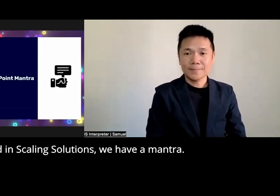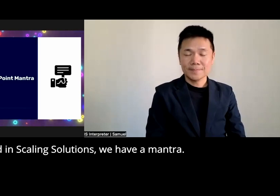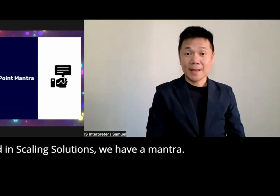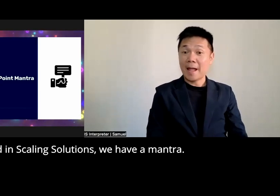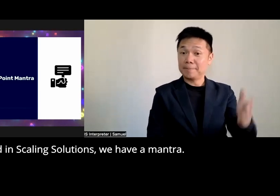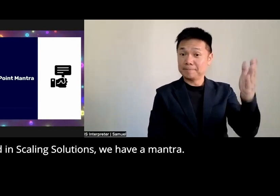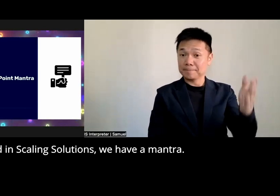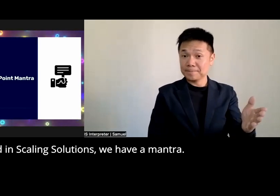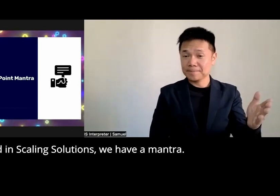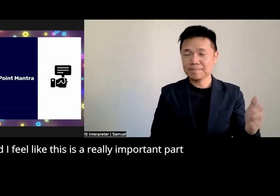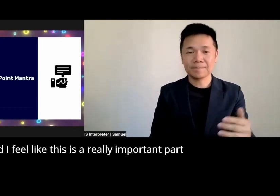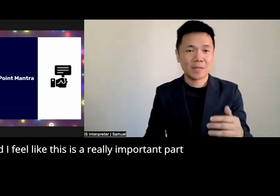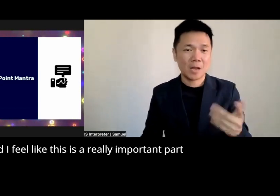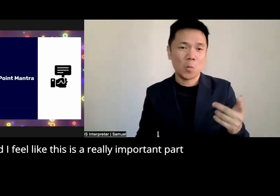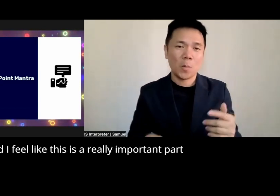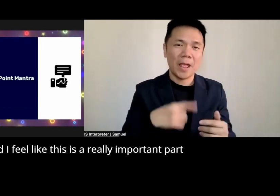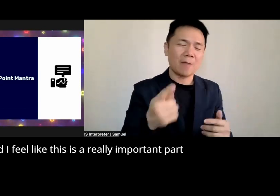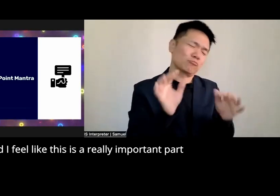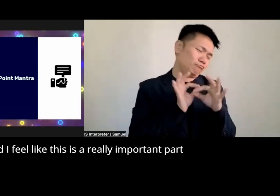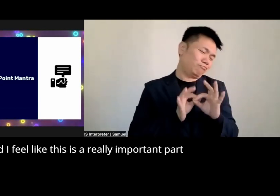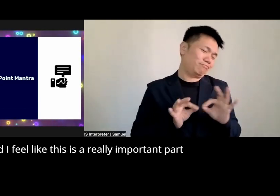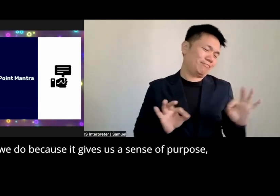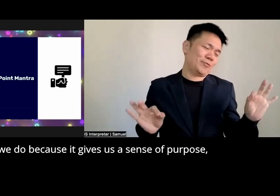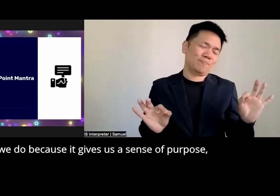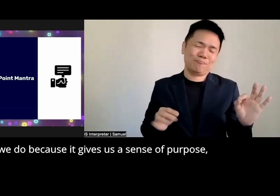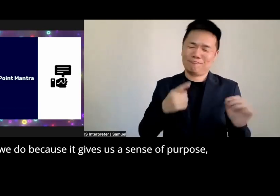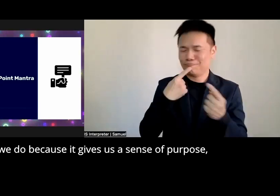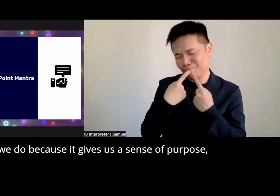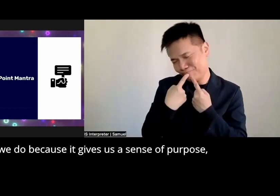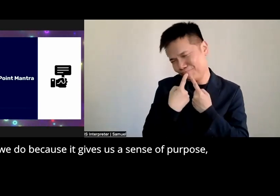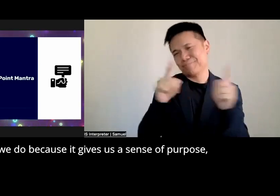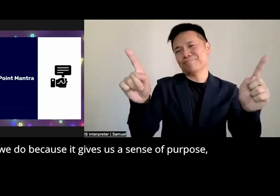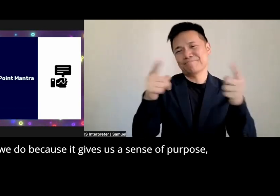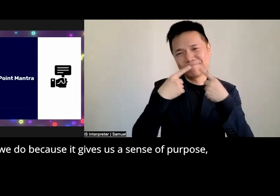Solutions we have a mantra and I feel like this is a really important part of what we do because it